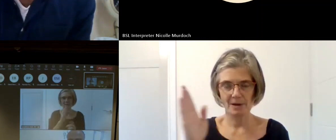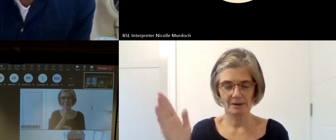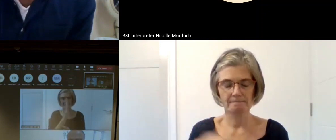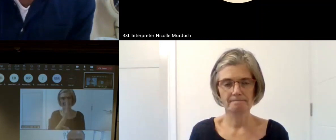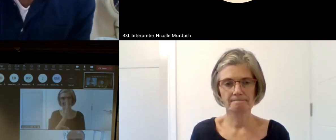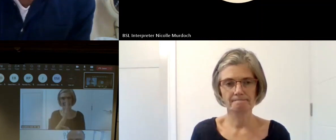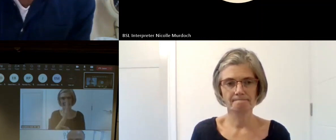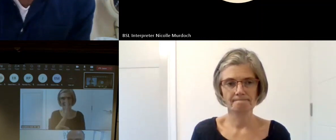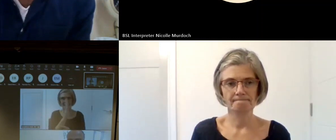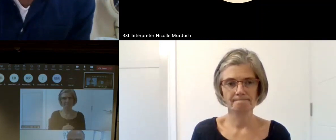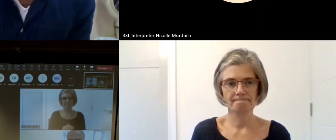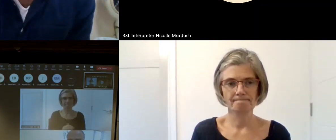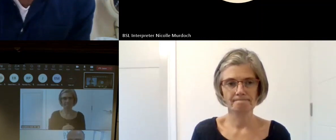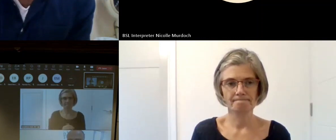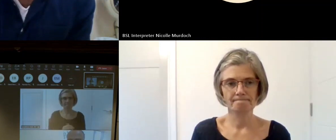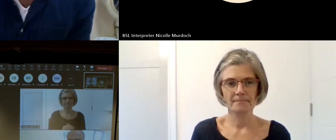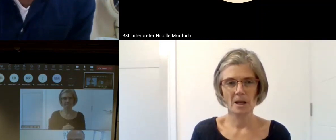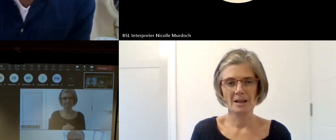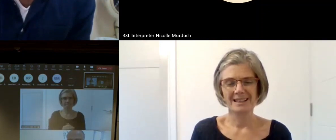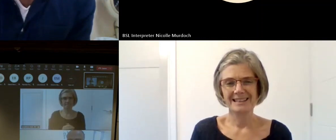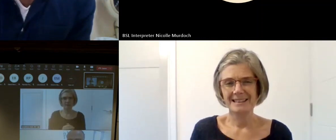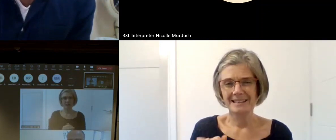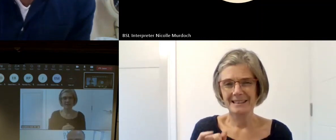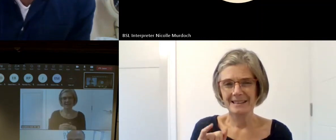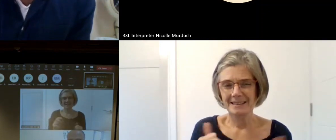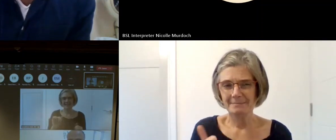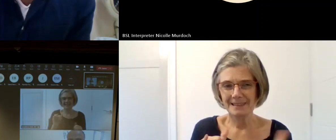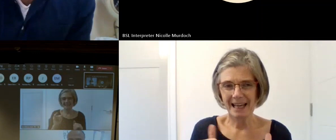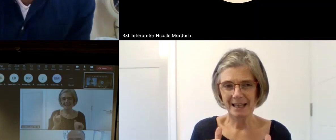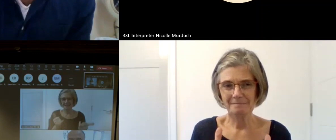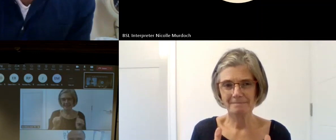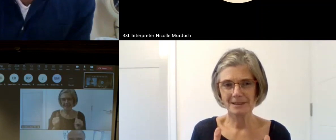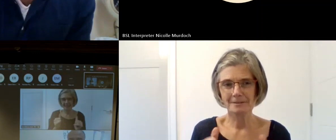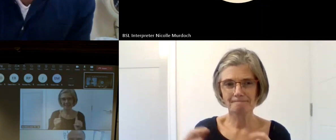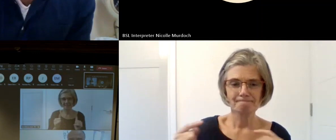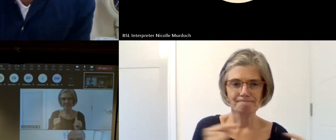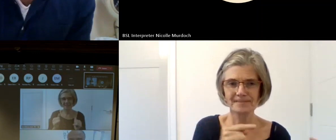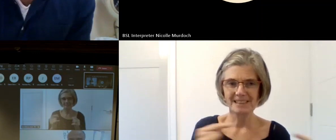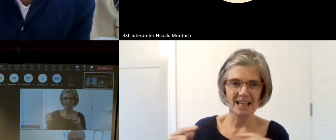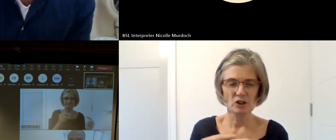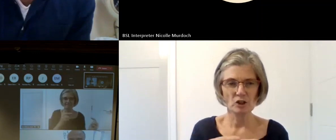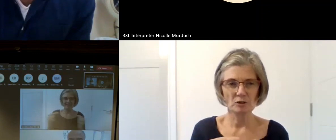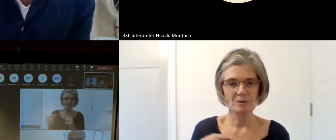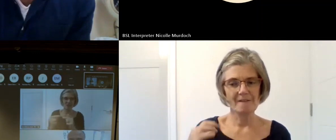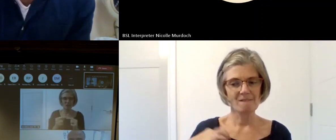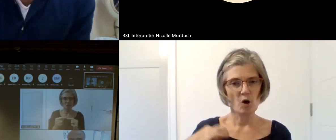a contention about volunteering verus cave work and opportunities and deing with exploitation do